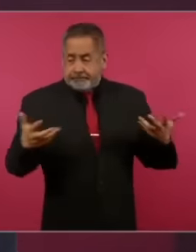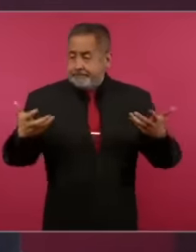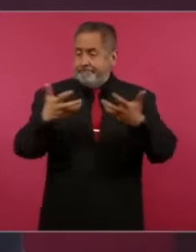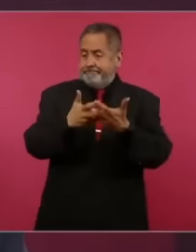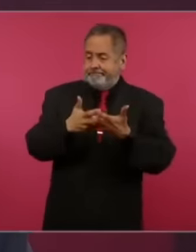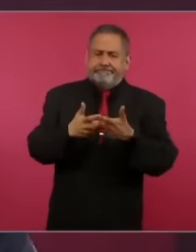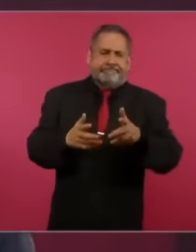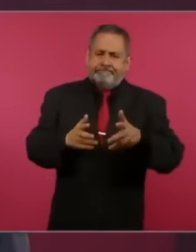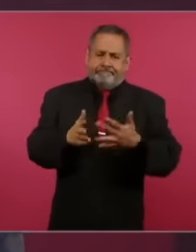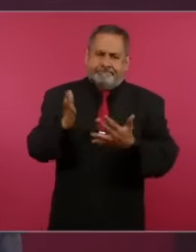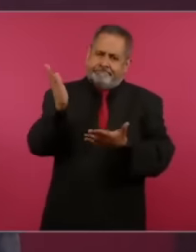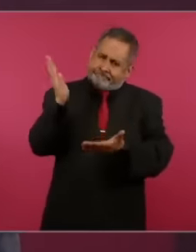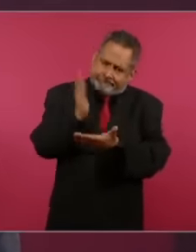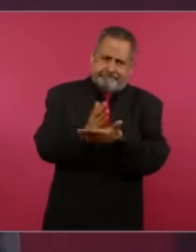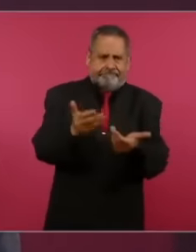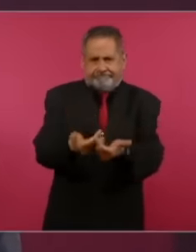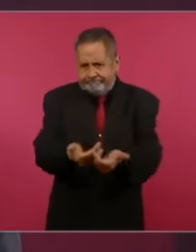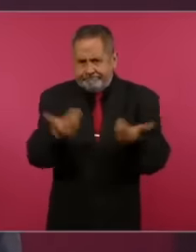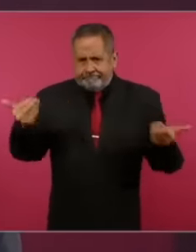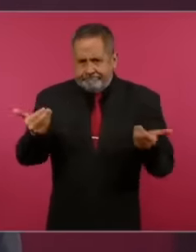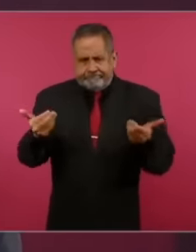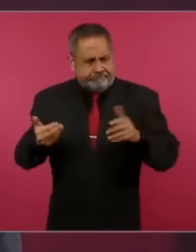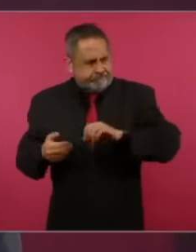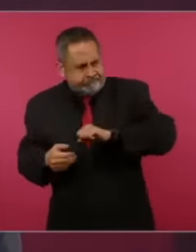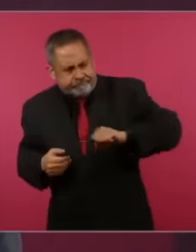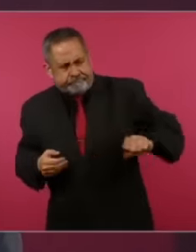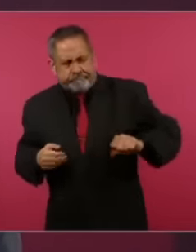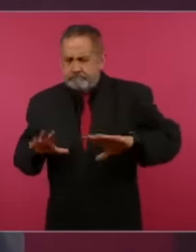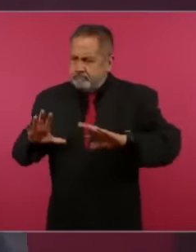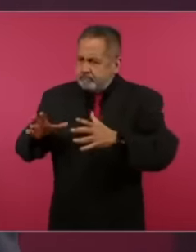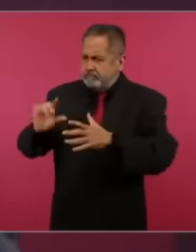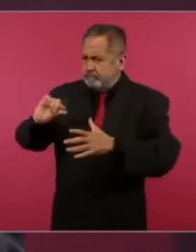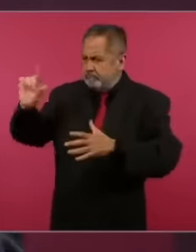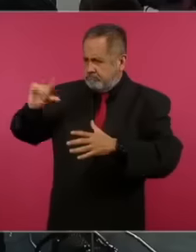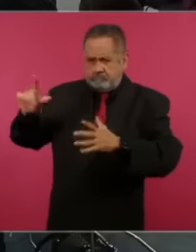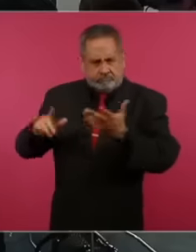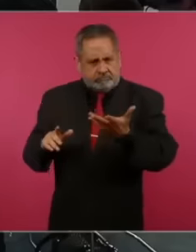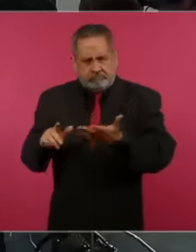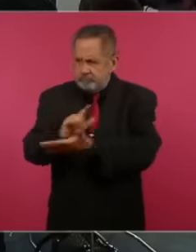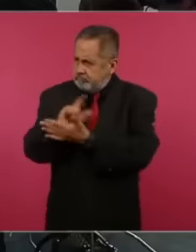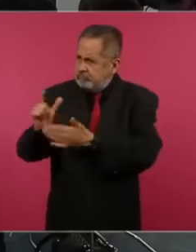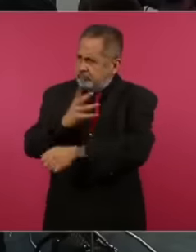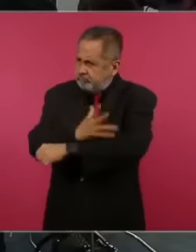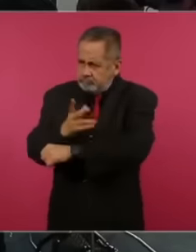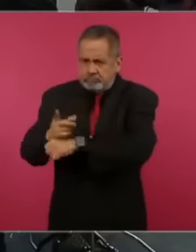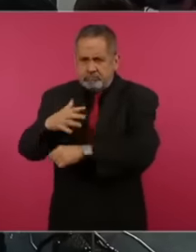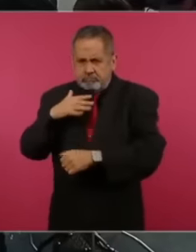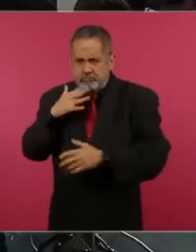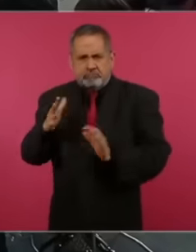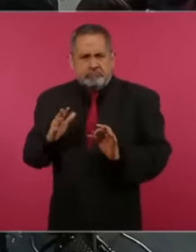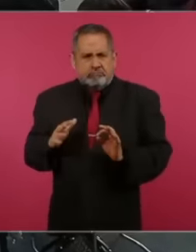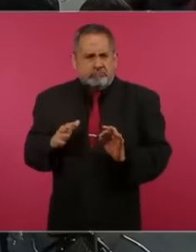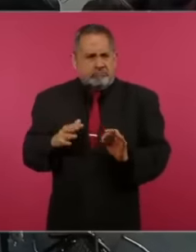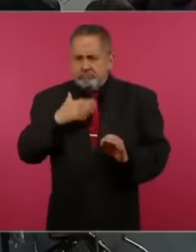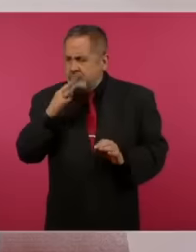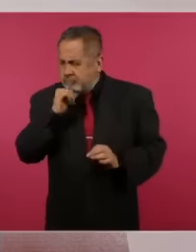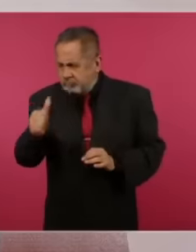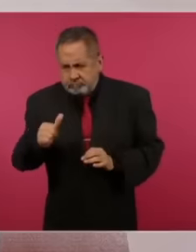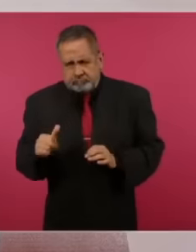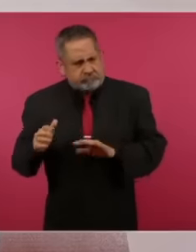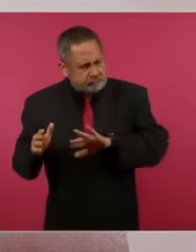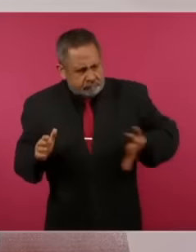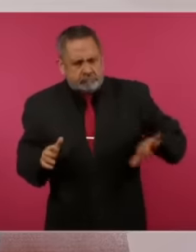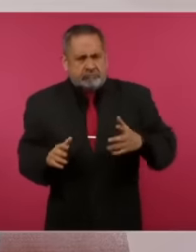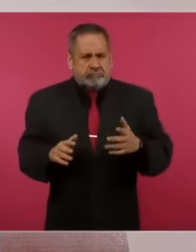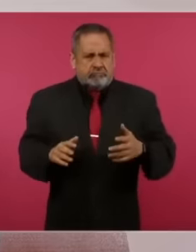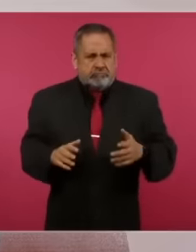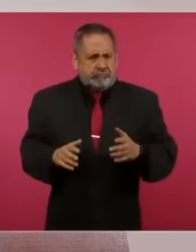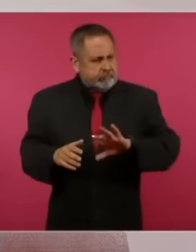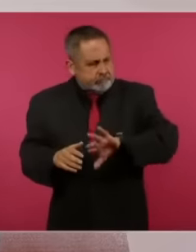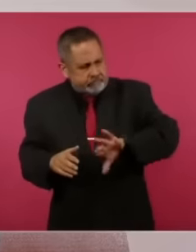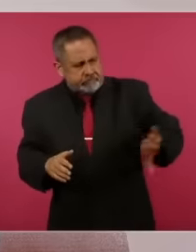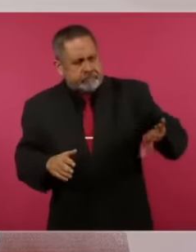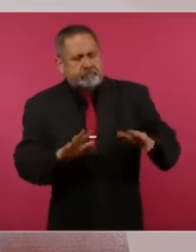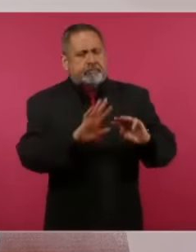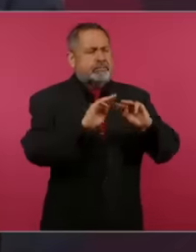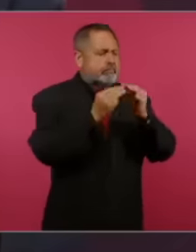crime that there is always a border on one side crime on the other side authority